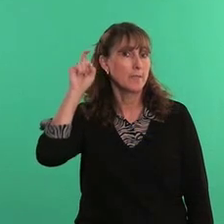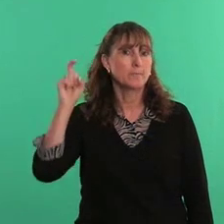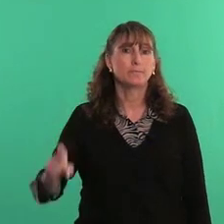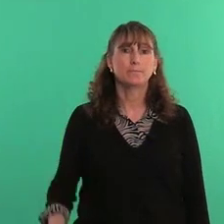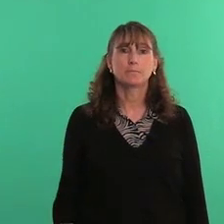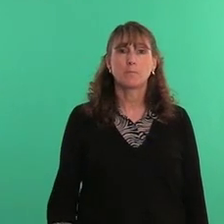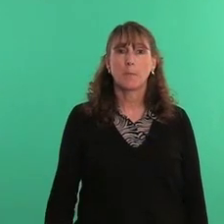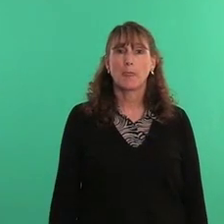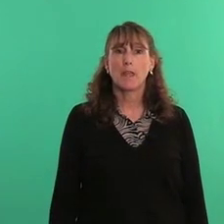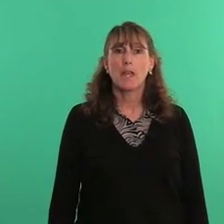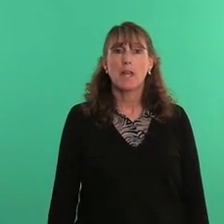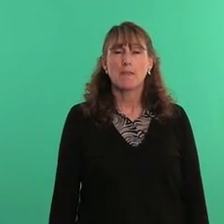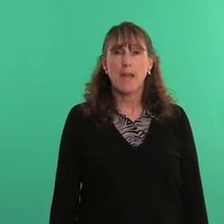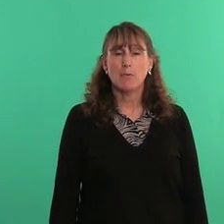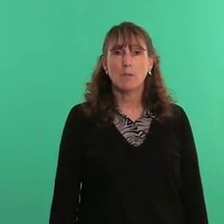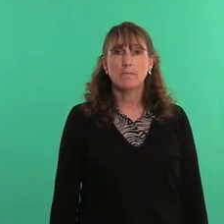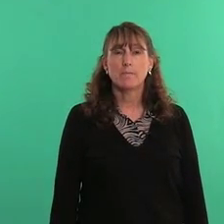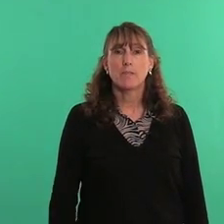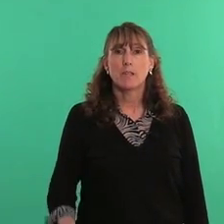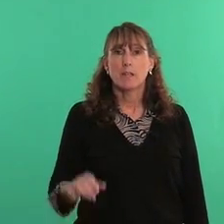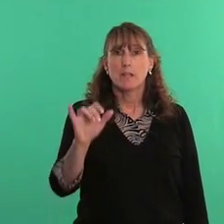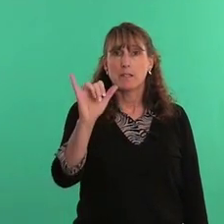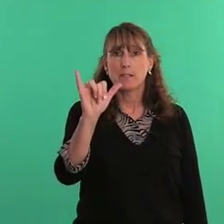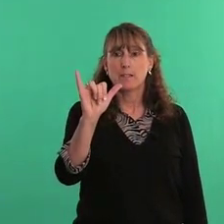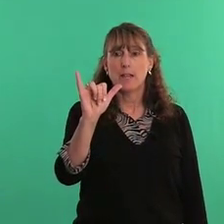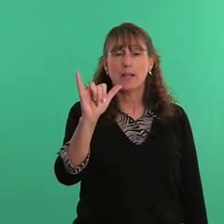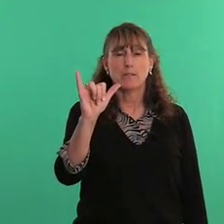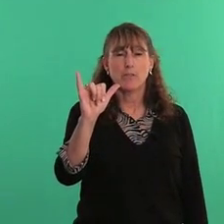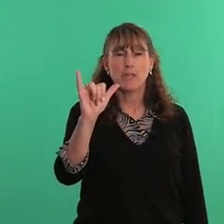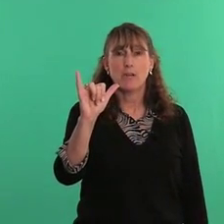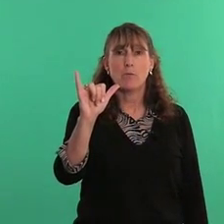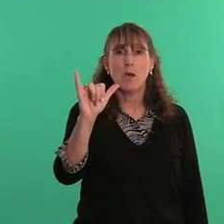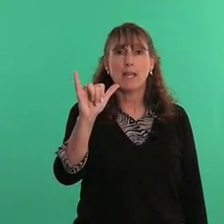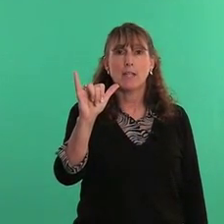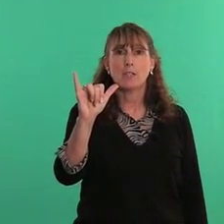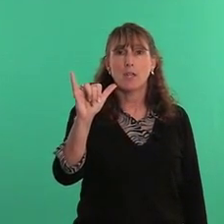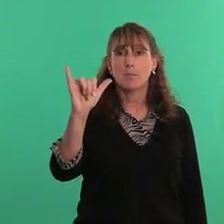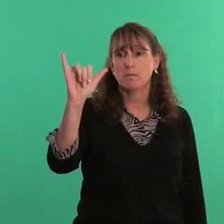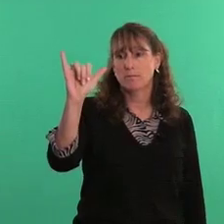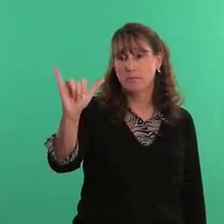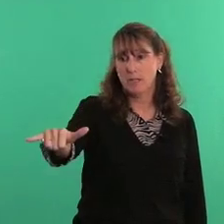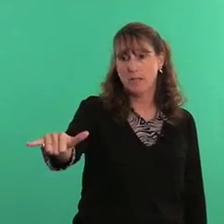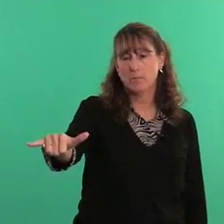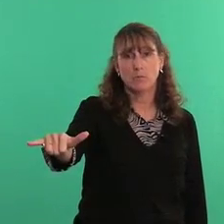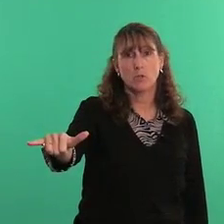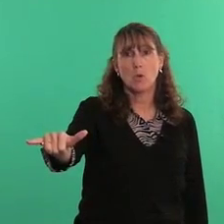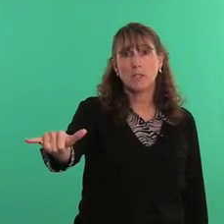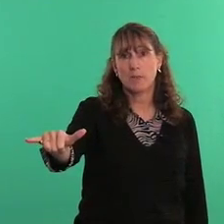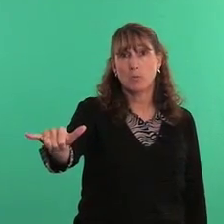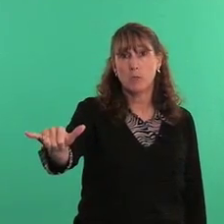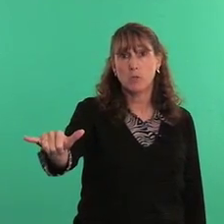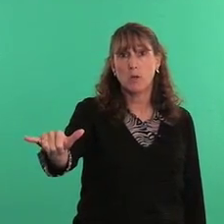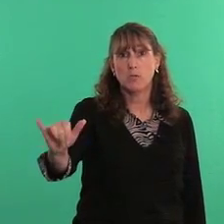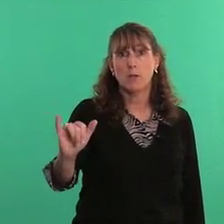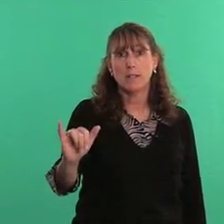that one - is the sign, [er] the Y handshape and going to which one you what